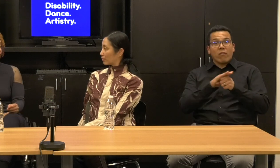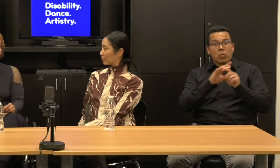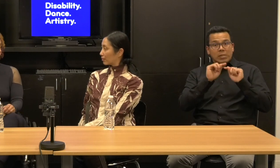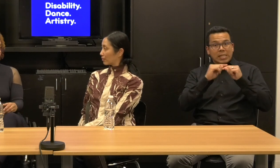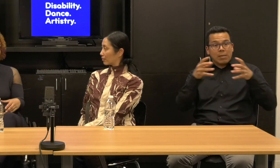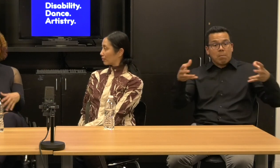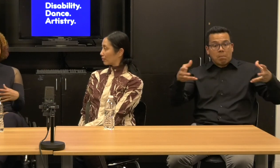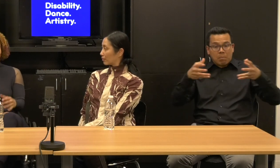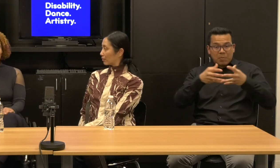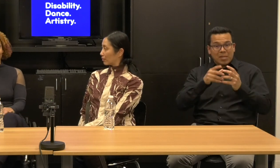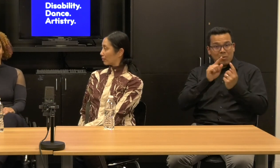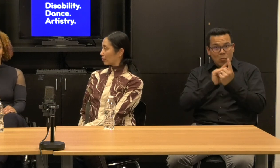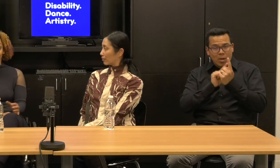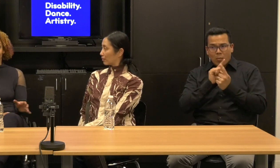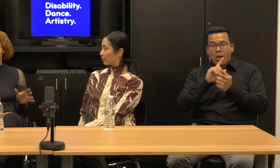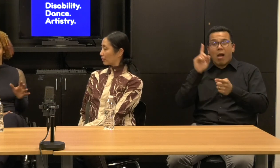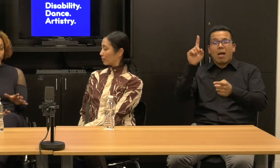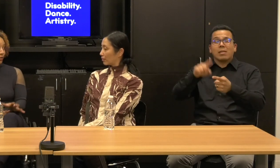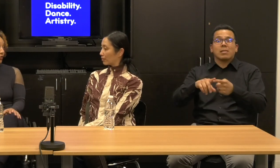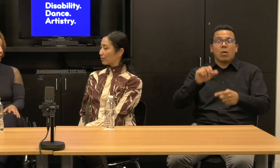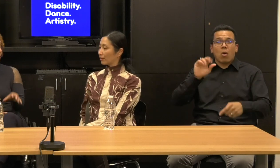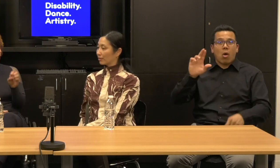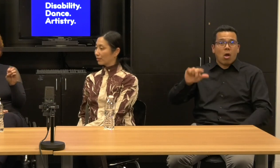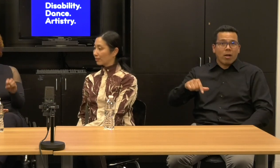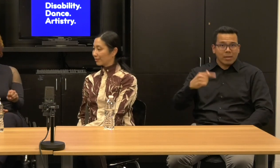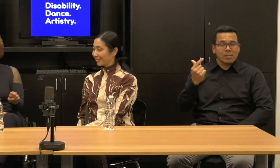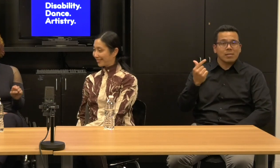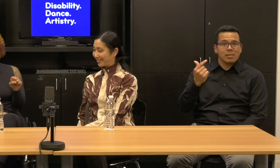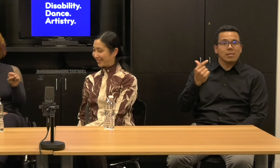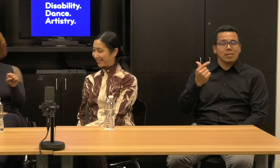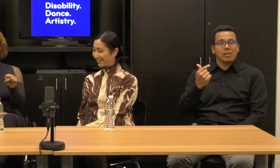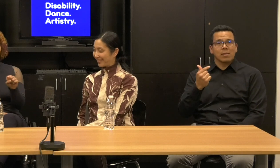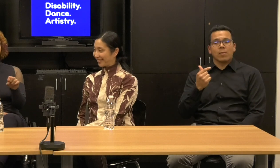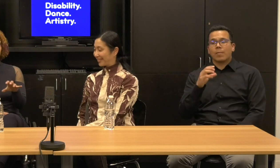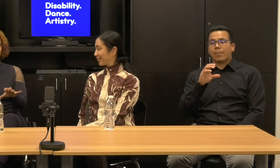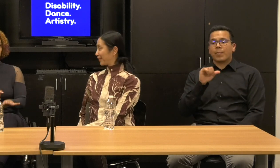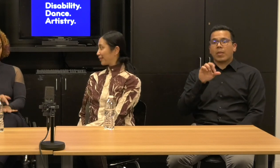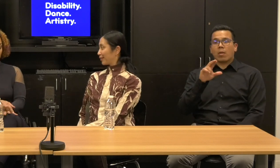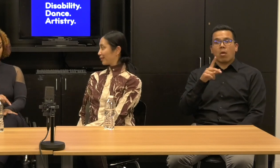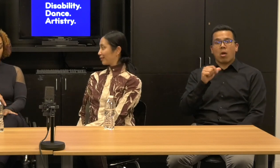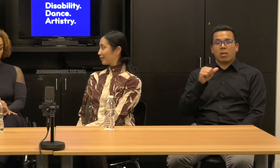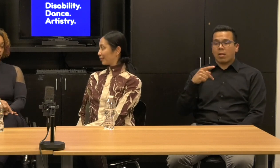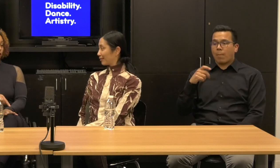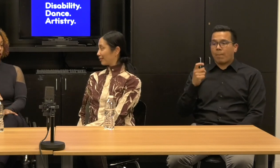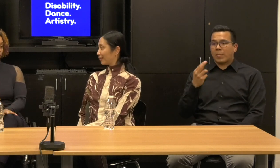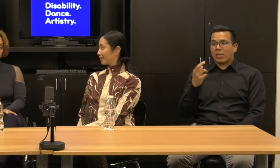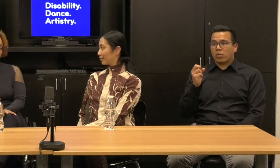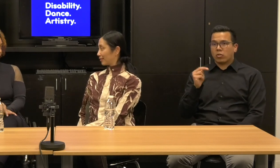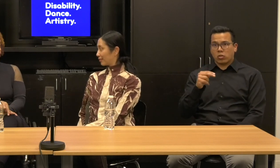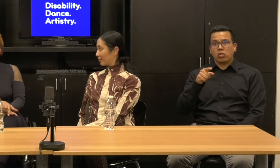when we had a massey residency and Carla Peterson brought Michael, Laurel and I together.